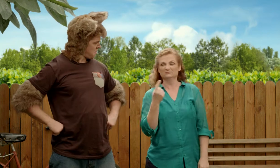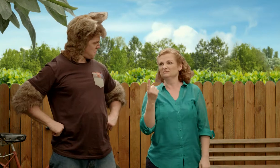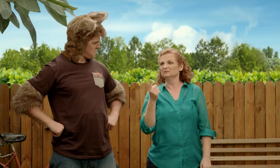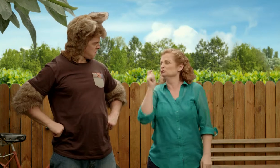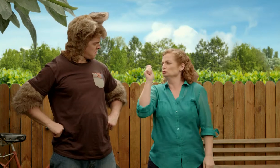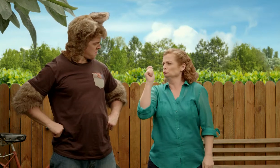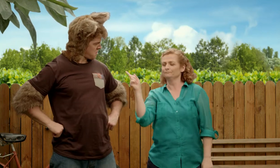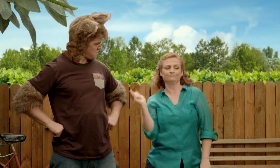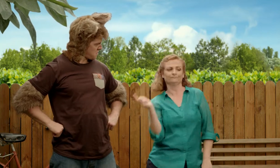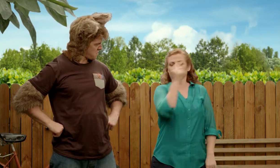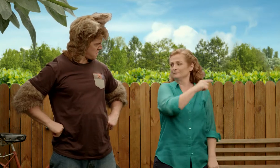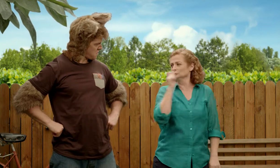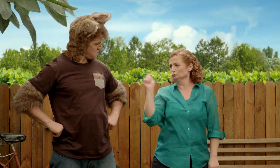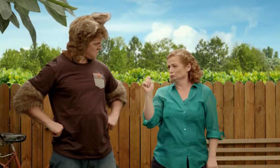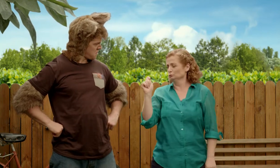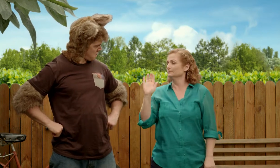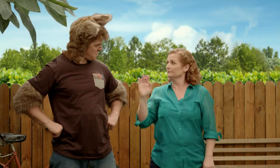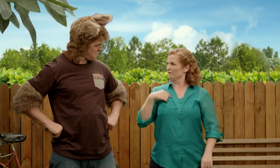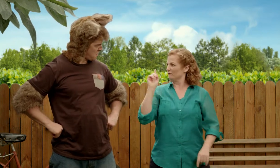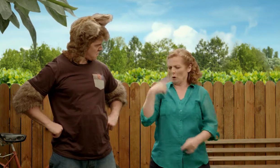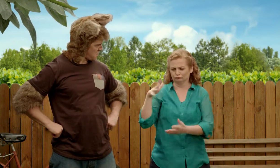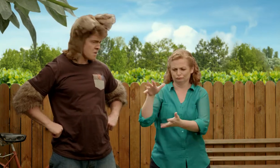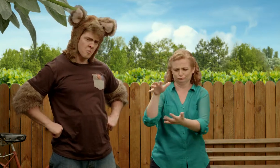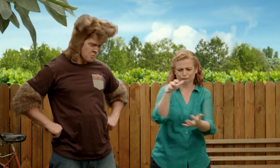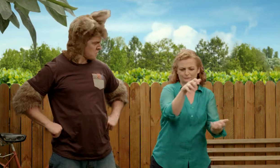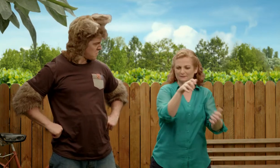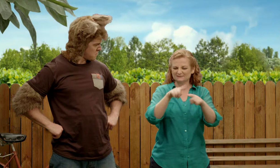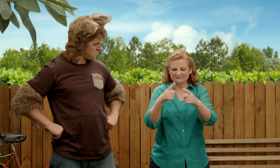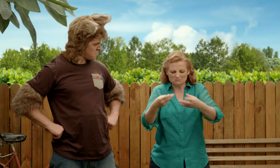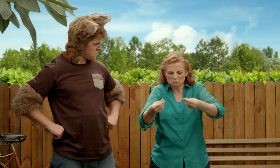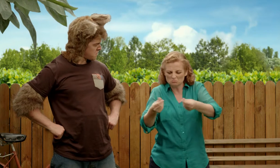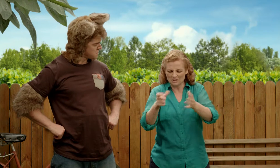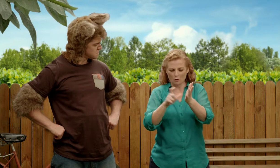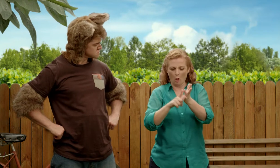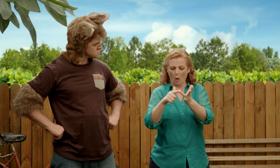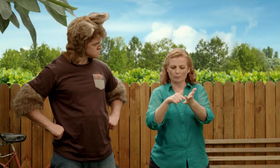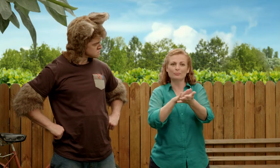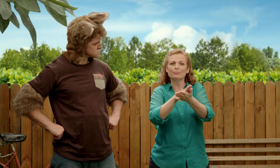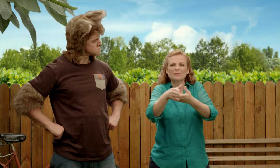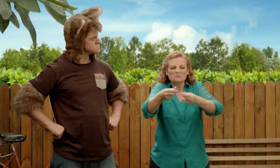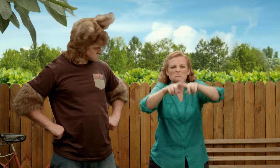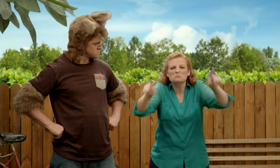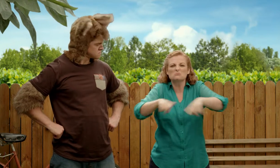We'll go into the kitchen soon but first I need to collect some bits of cloth and material